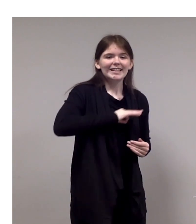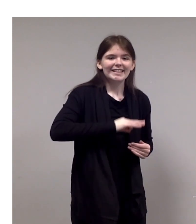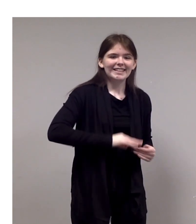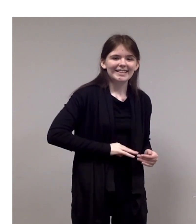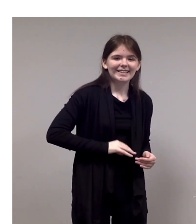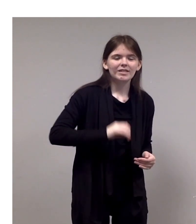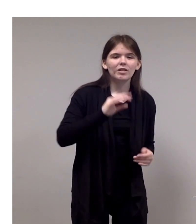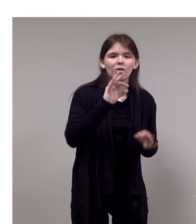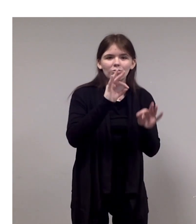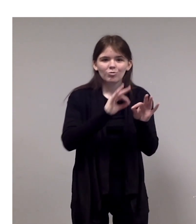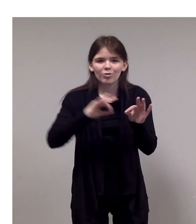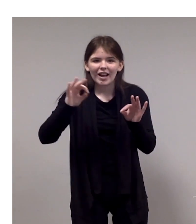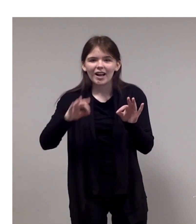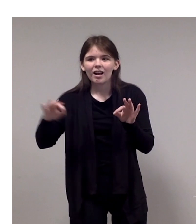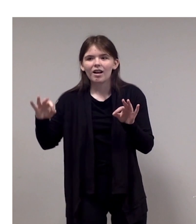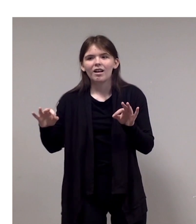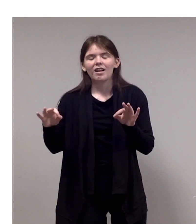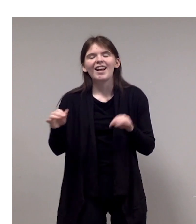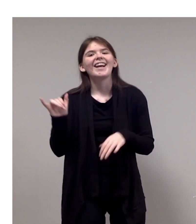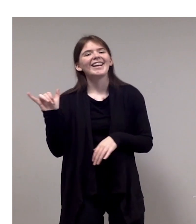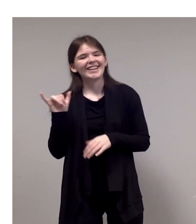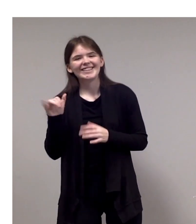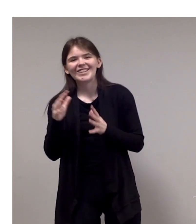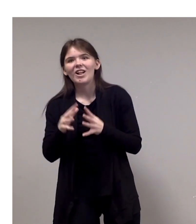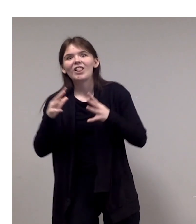and lots of patience....